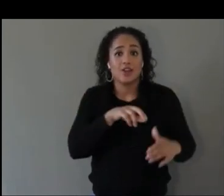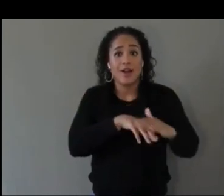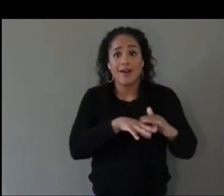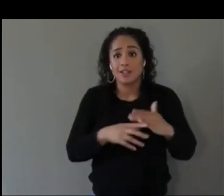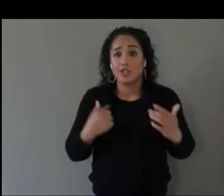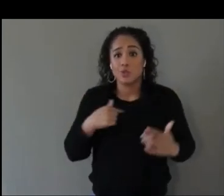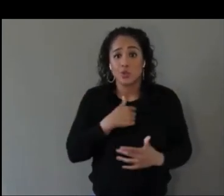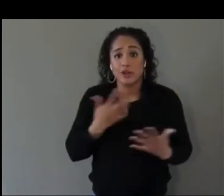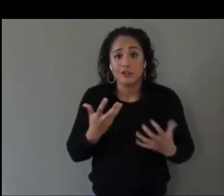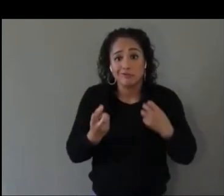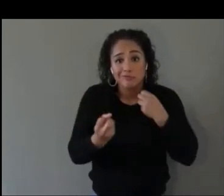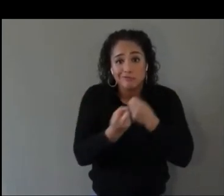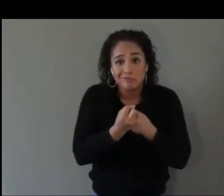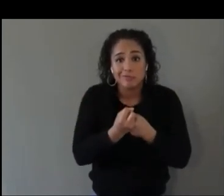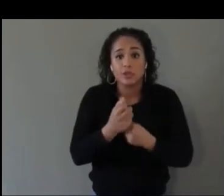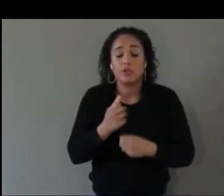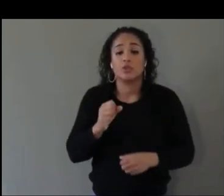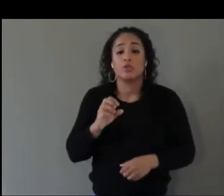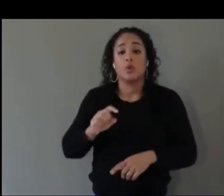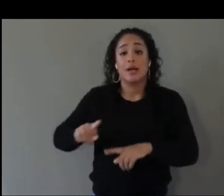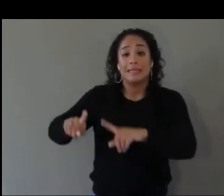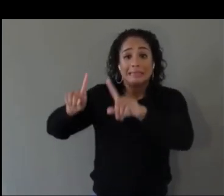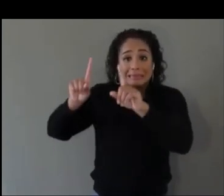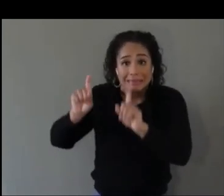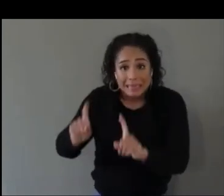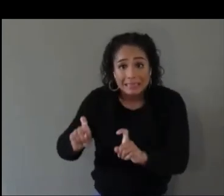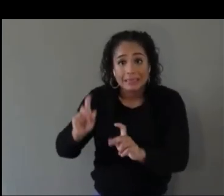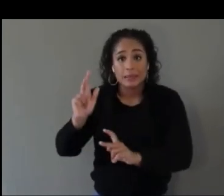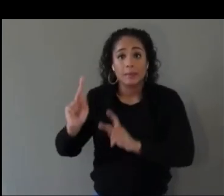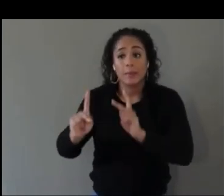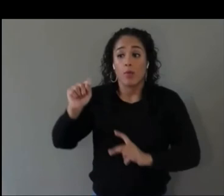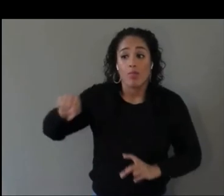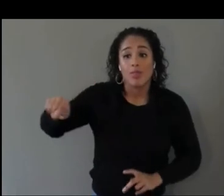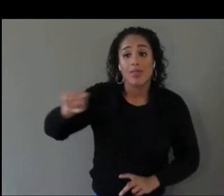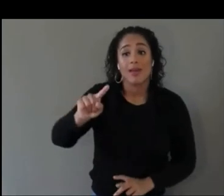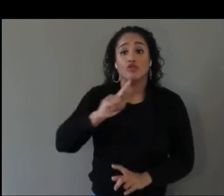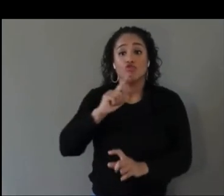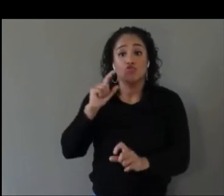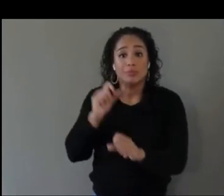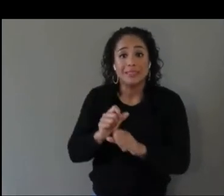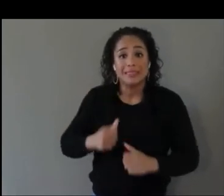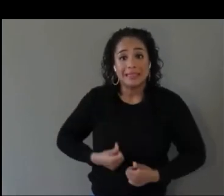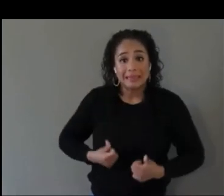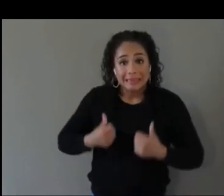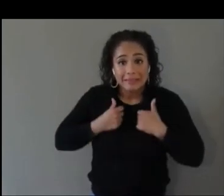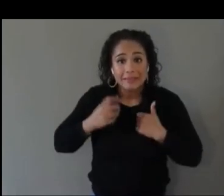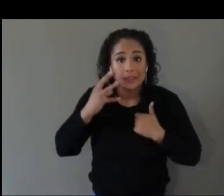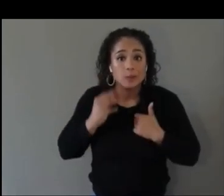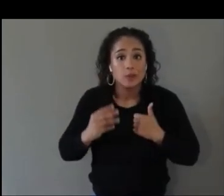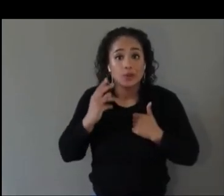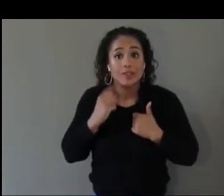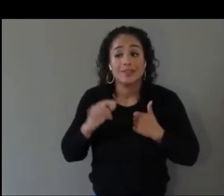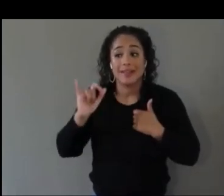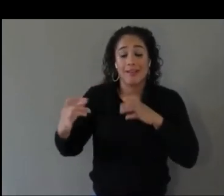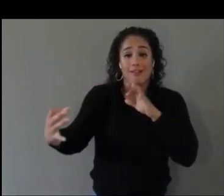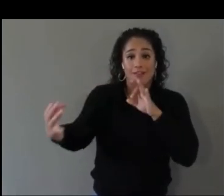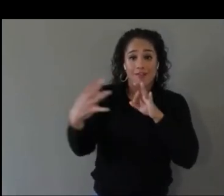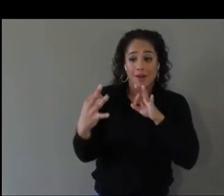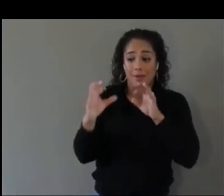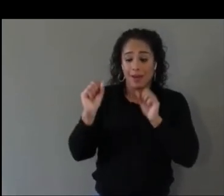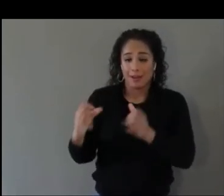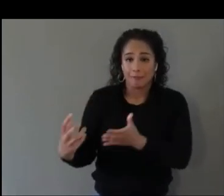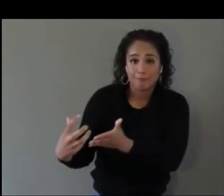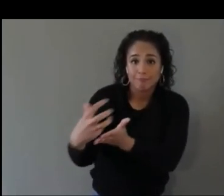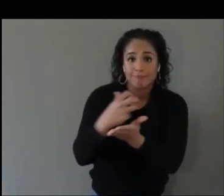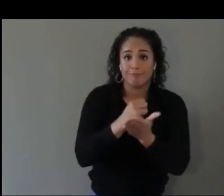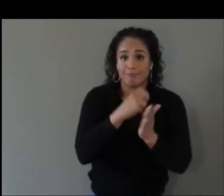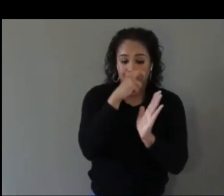You can get the best form of feedback that helps promote that content and immersion as Roland was saying.